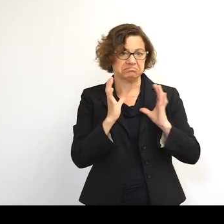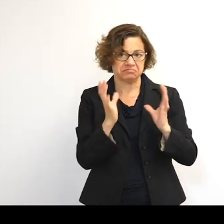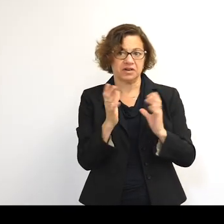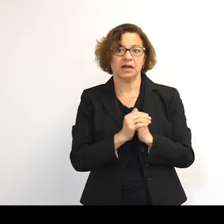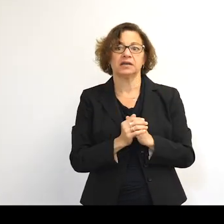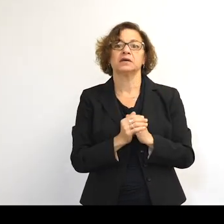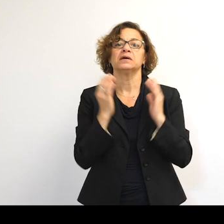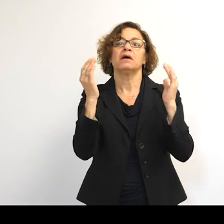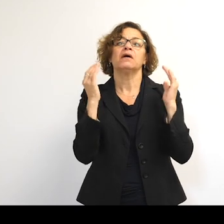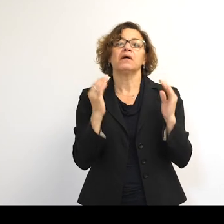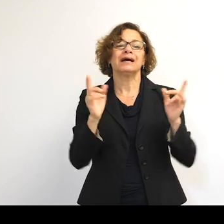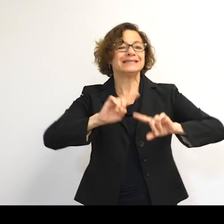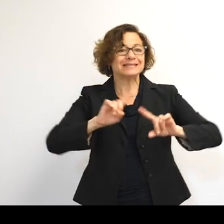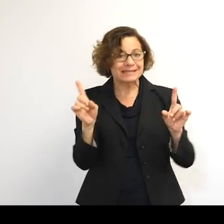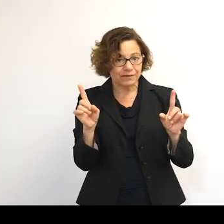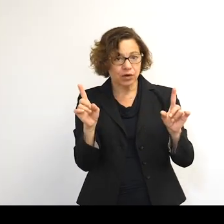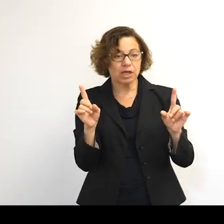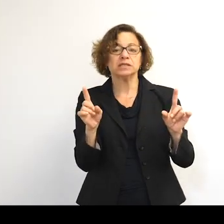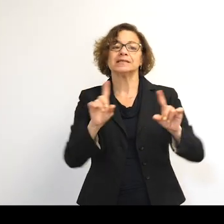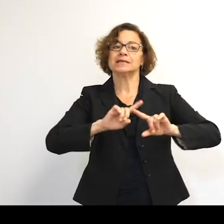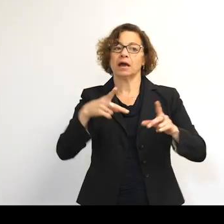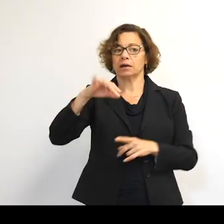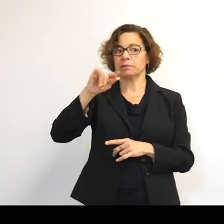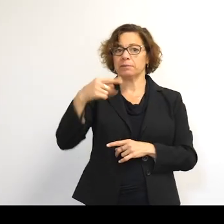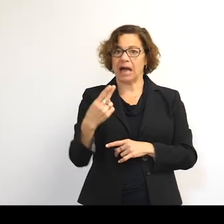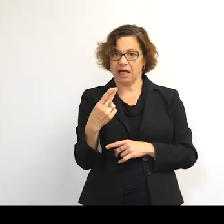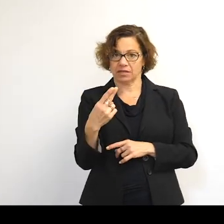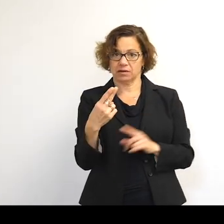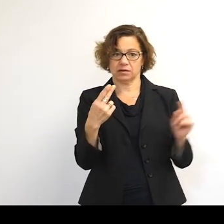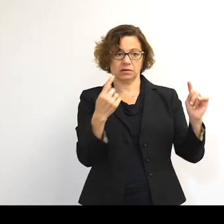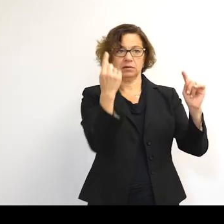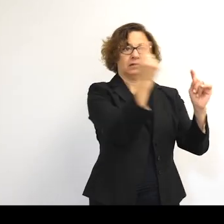We can see that they all seem to have different paths.